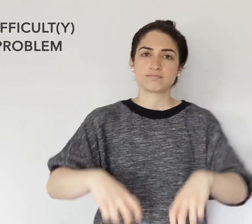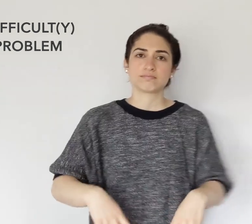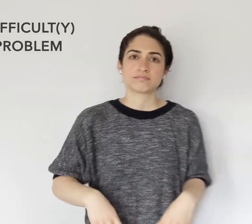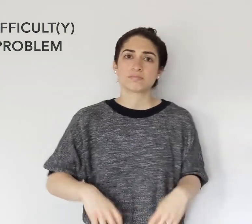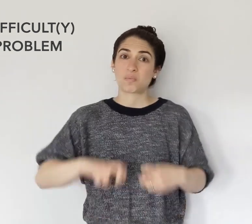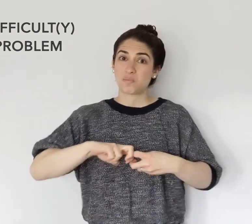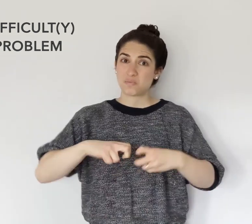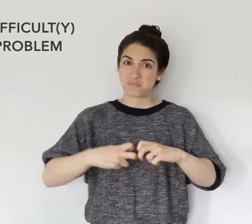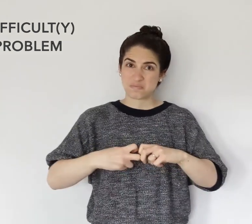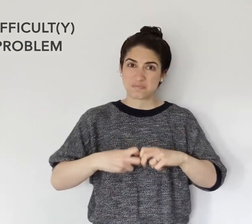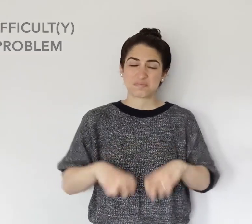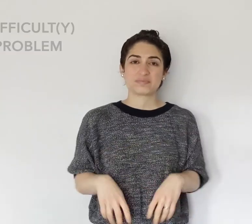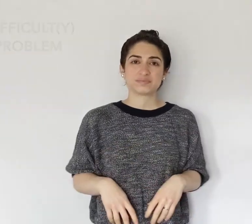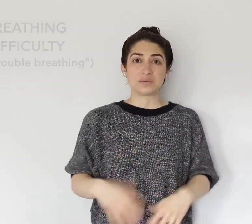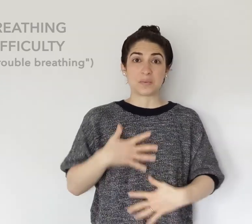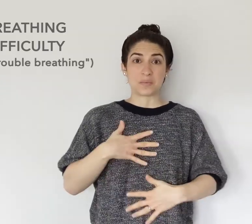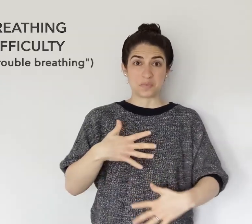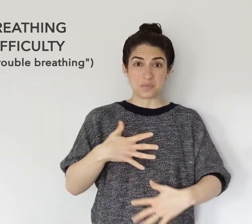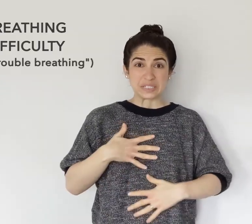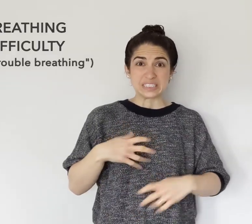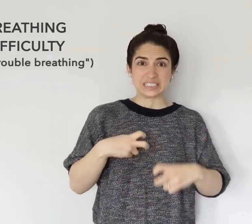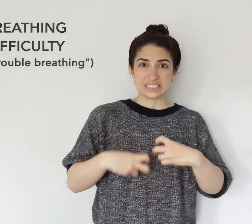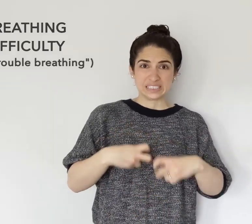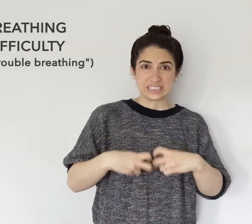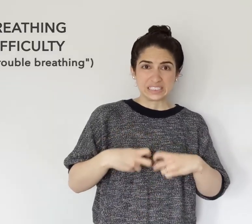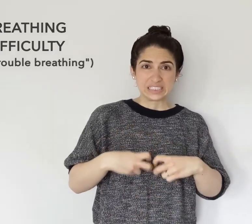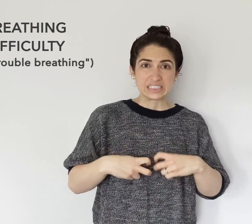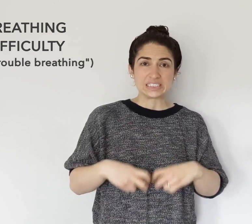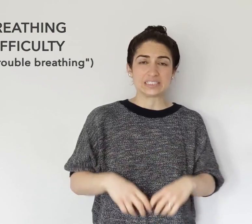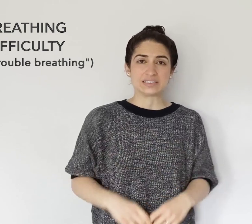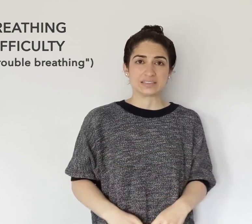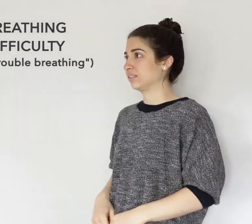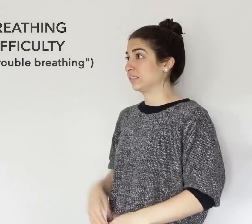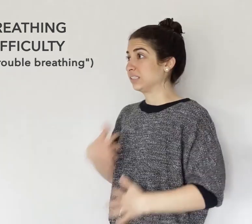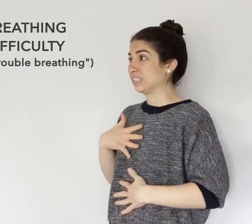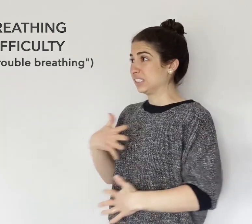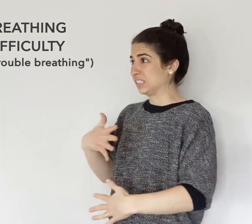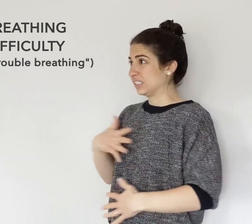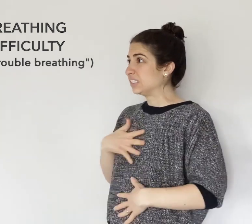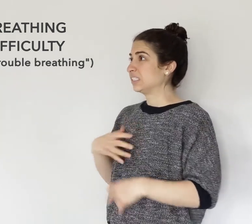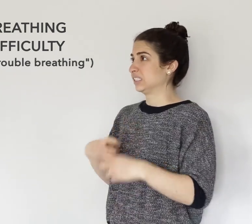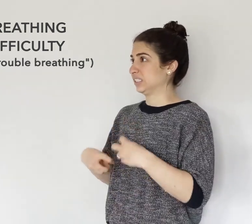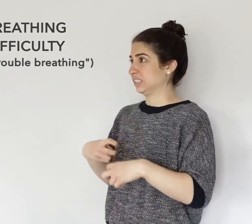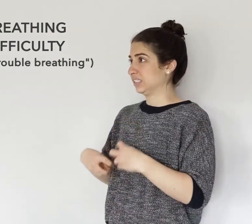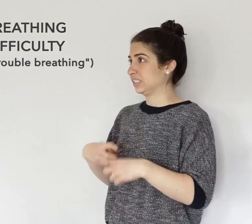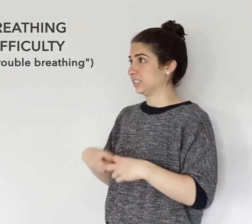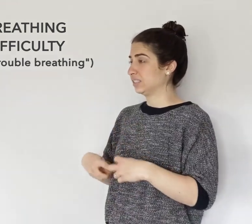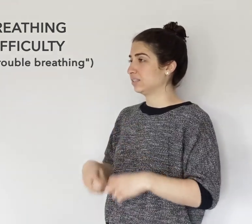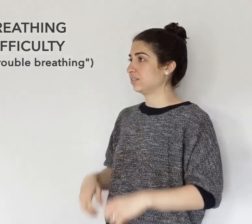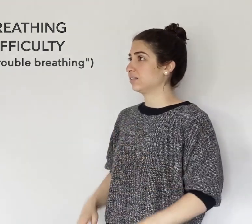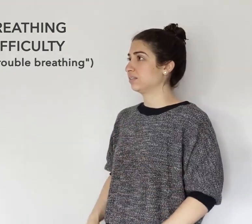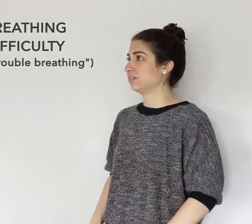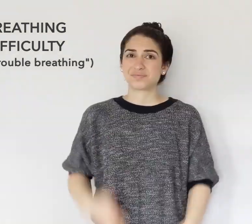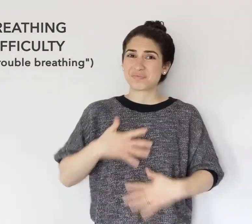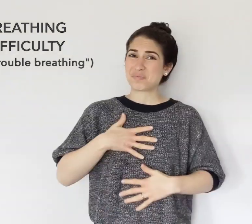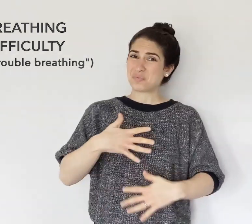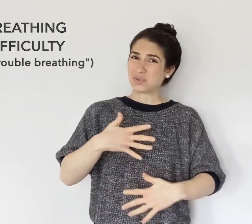"Problem" or "Difficulty" BREATHING PROBLEMS